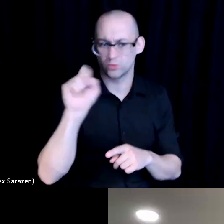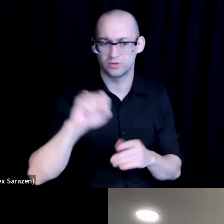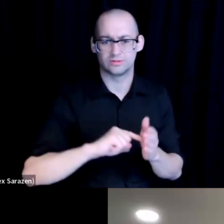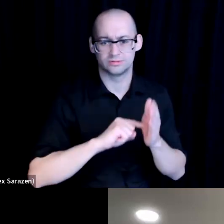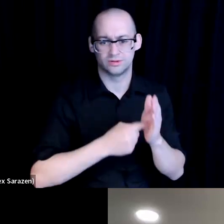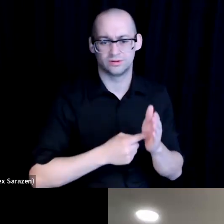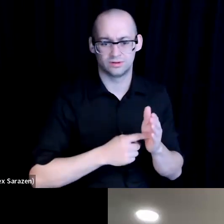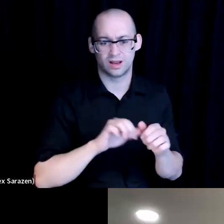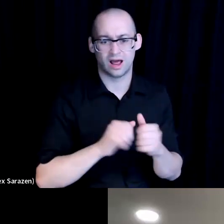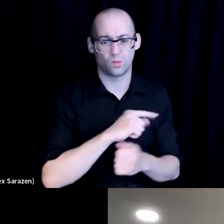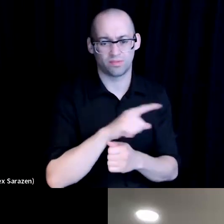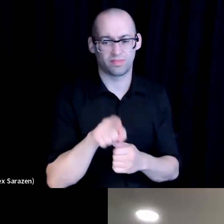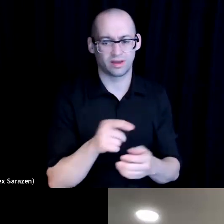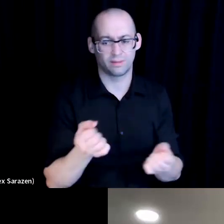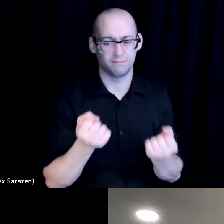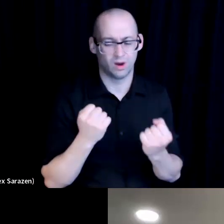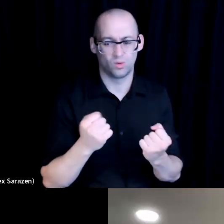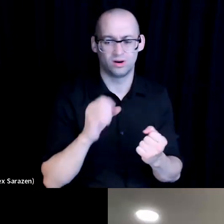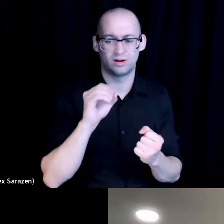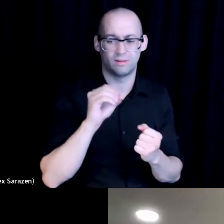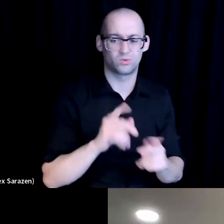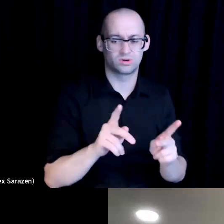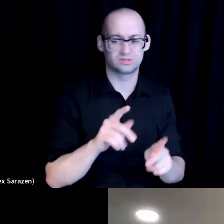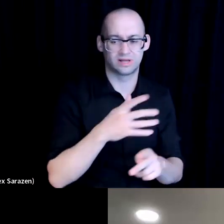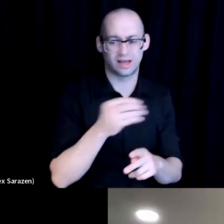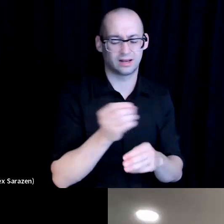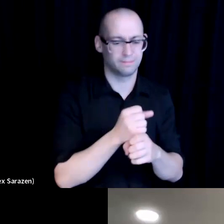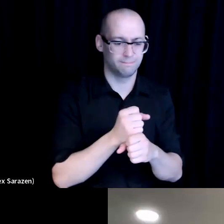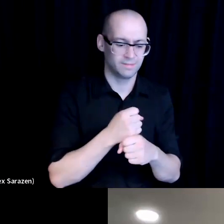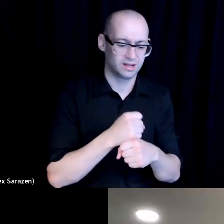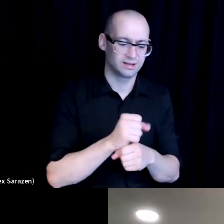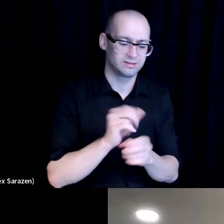empower opportunities and create increased outcomes.